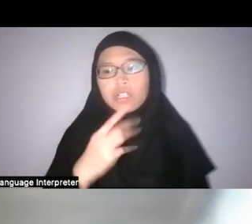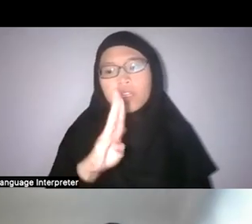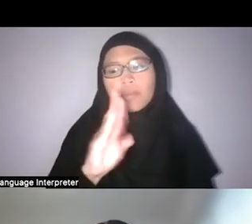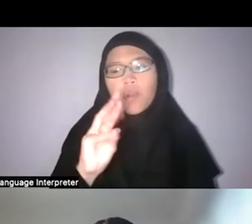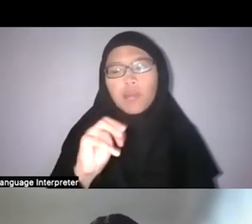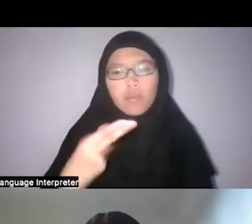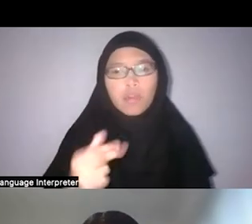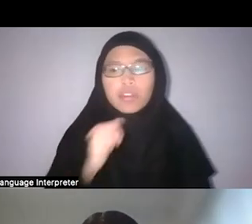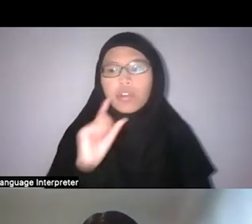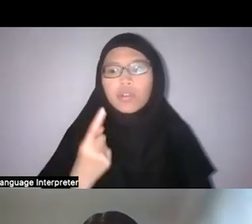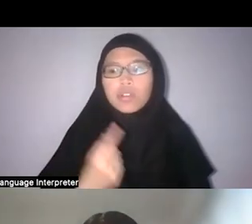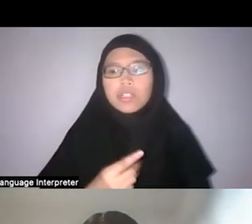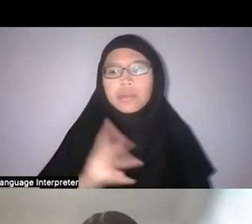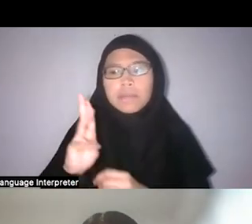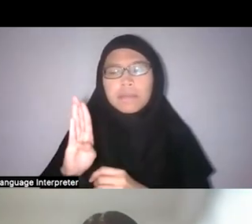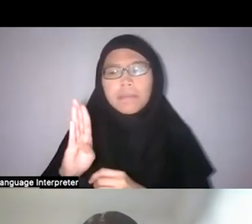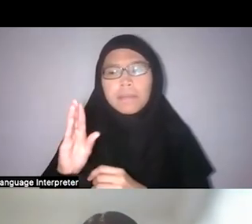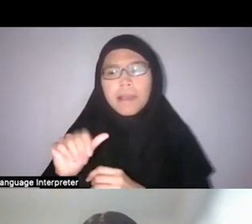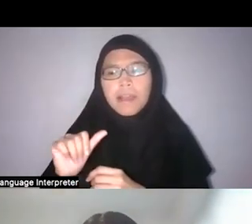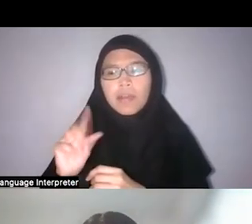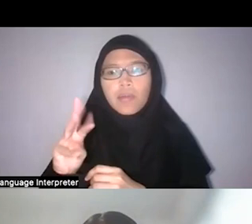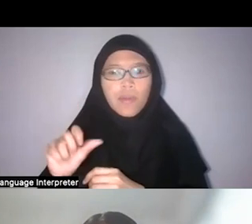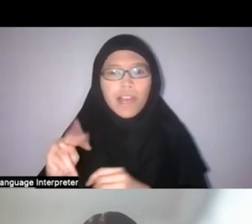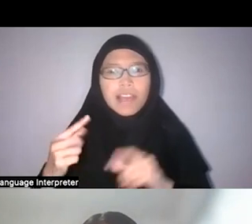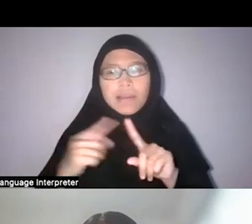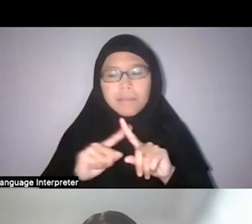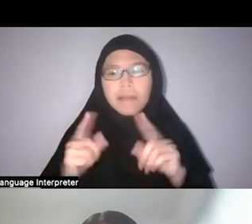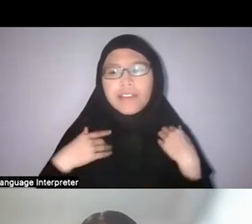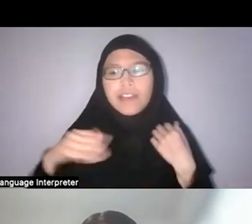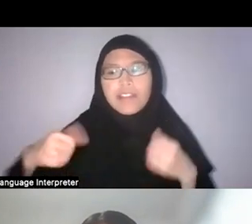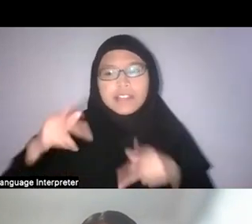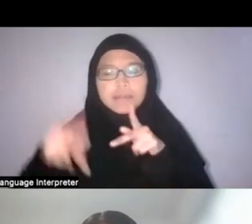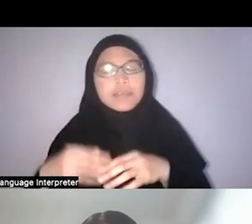What were some of these arguments that people like Gerrard raised?